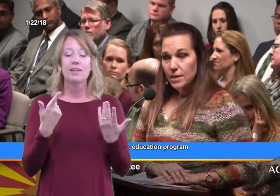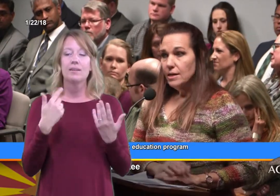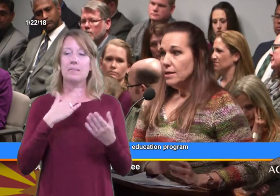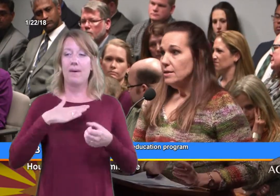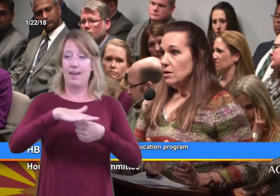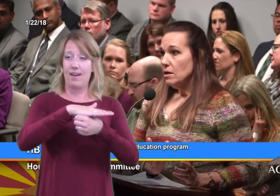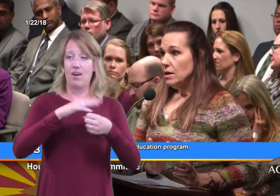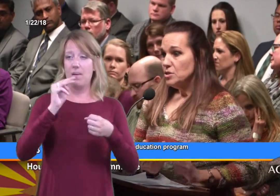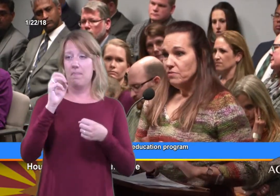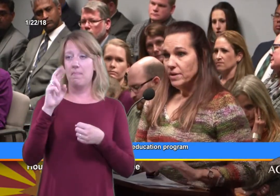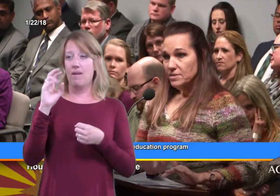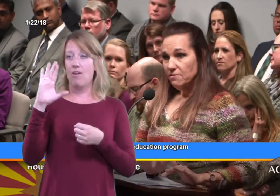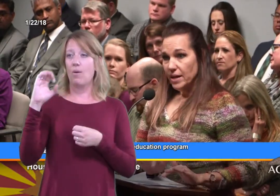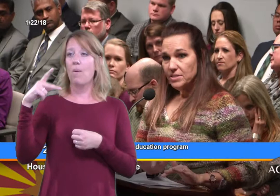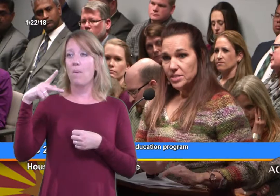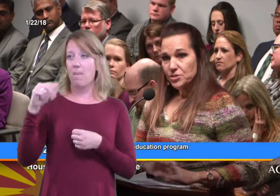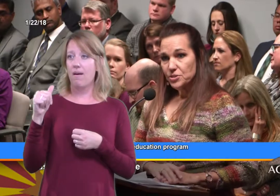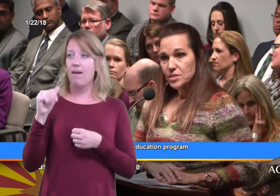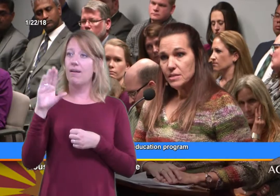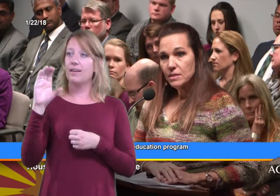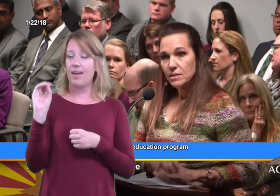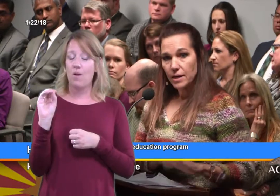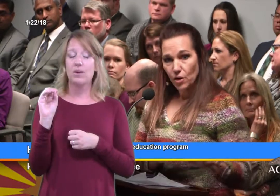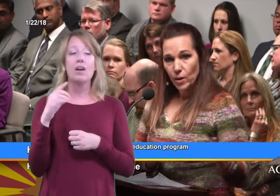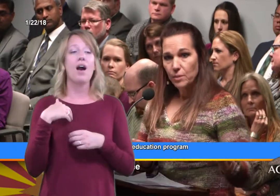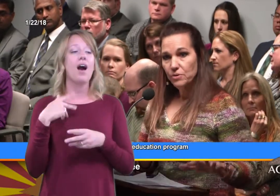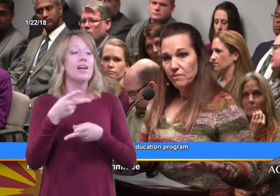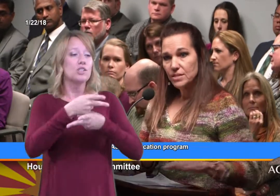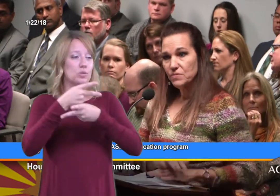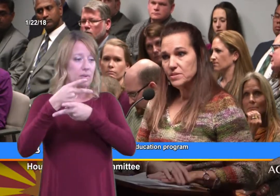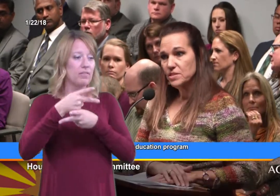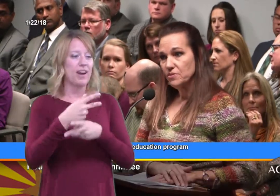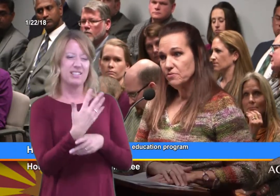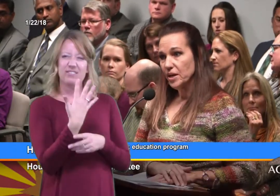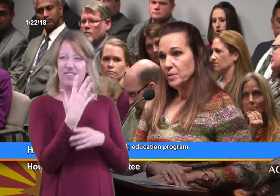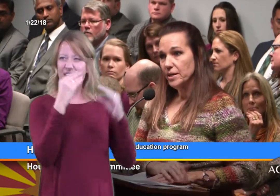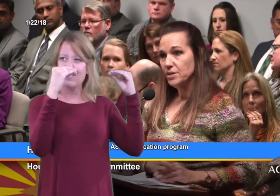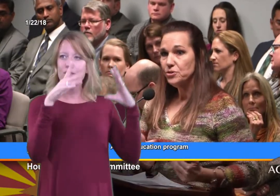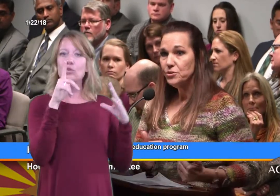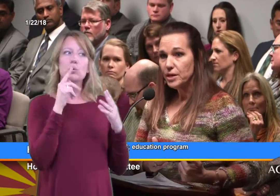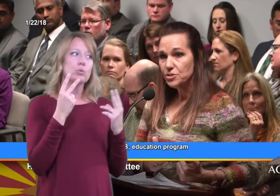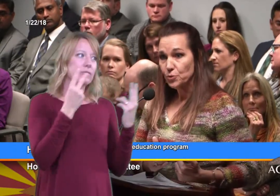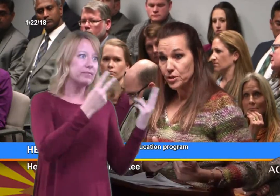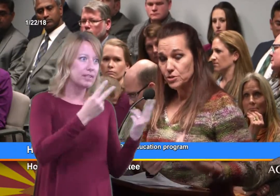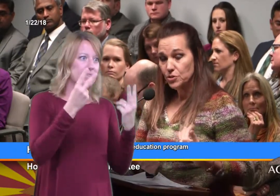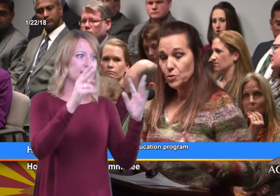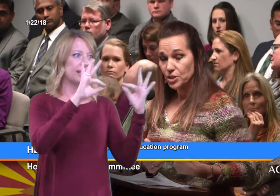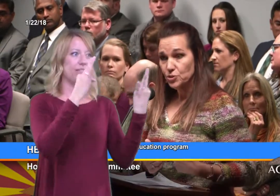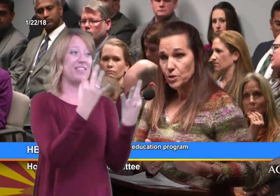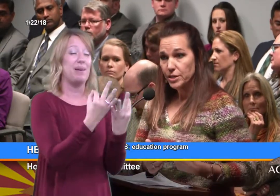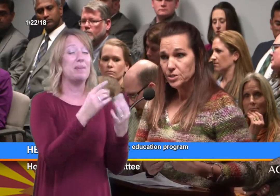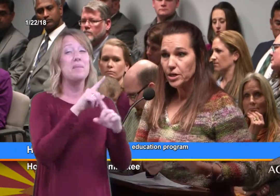and I supervise five teachers that go out and provide services for family. And due to our sort due to our shortage,